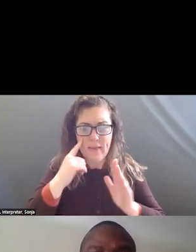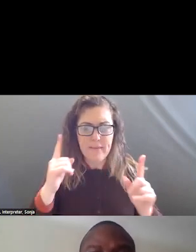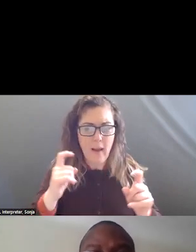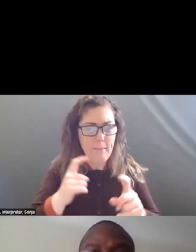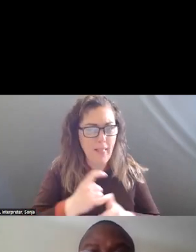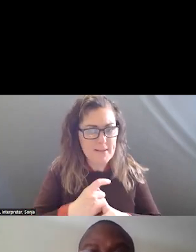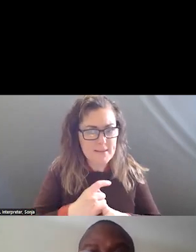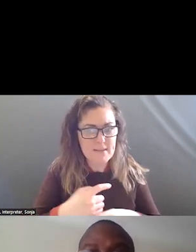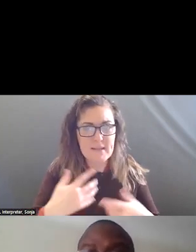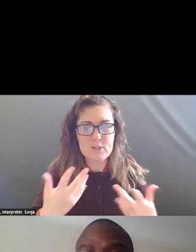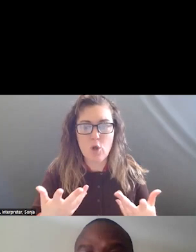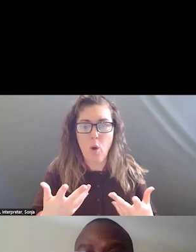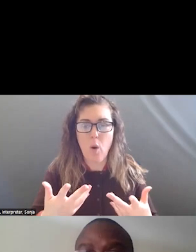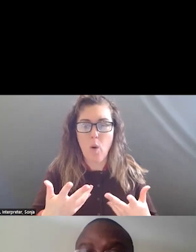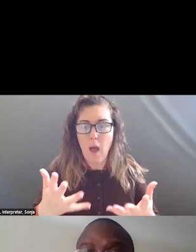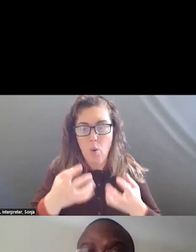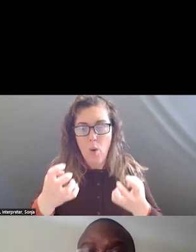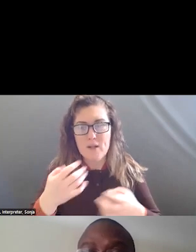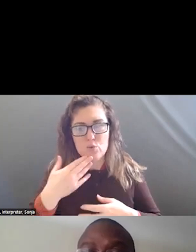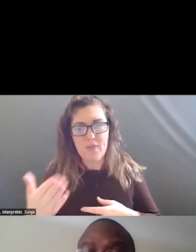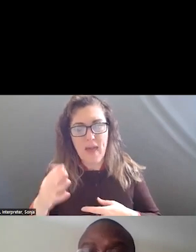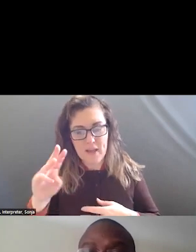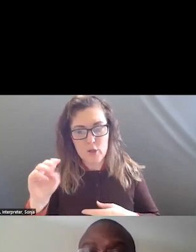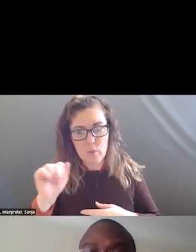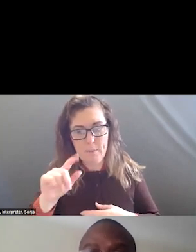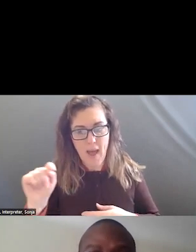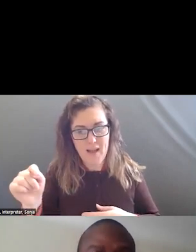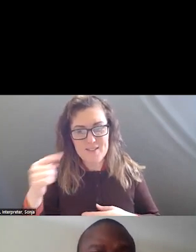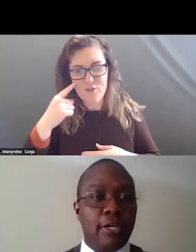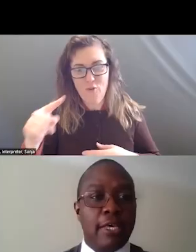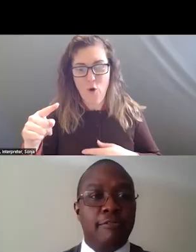I WOULD LIKE TO CONCLUDE FOR THANKING MATT ON THE LEADERSHIP AND